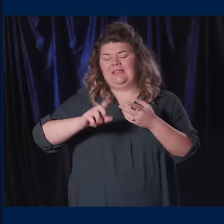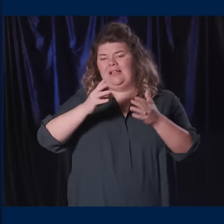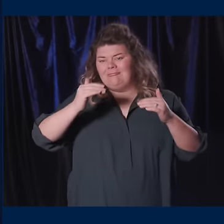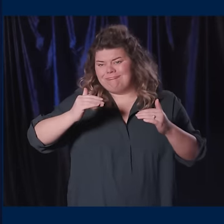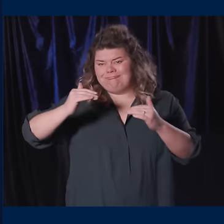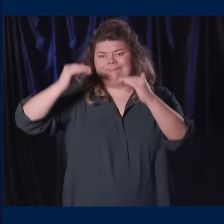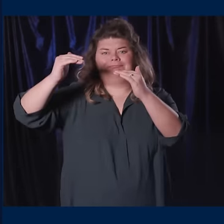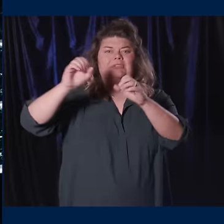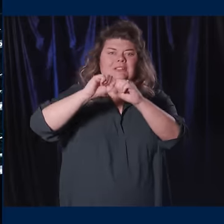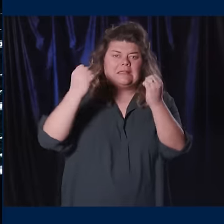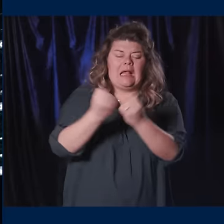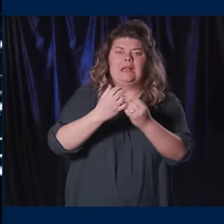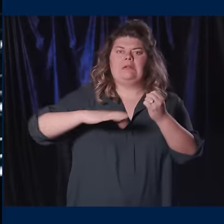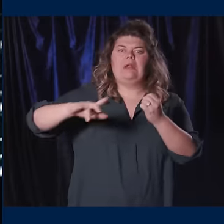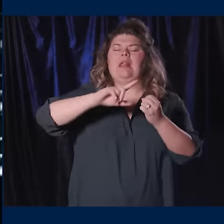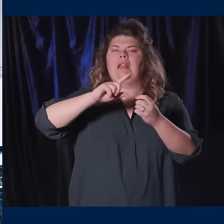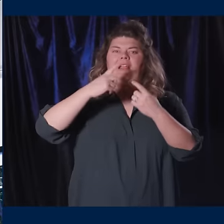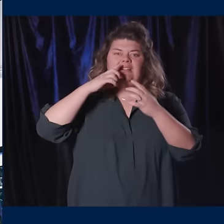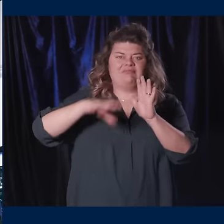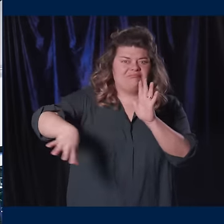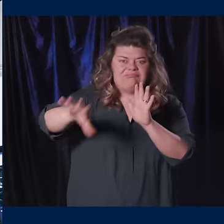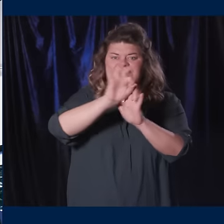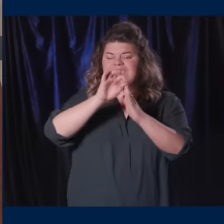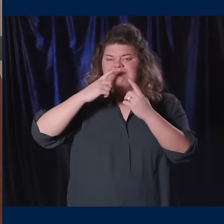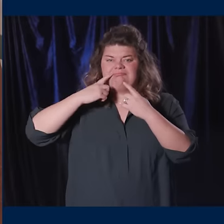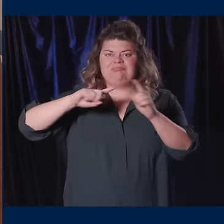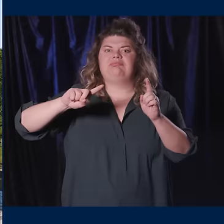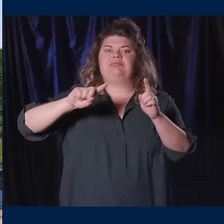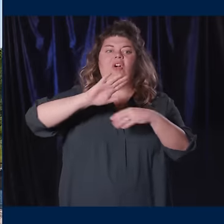make groundbreaking discoveries to impact the greatest challenges facing humanity.